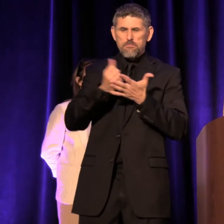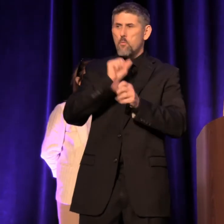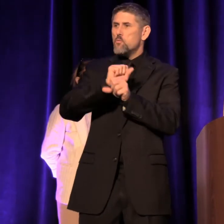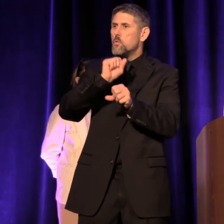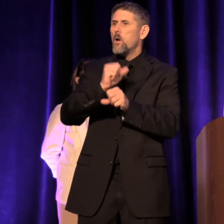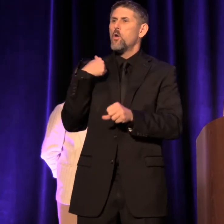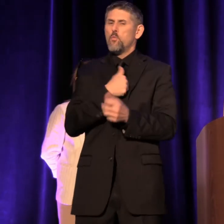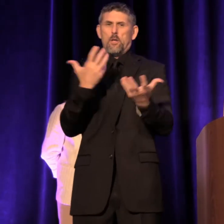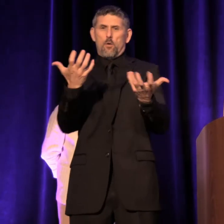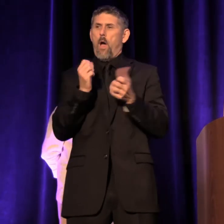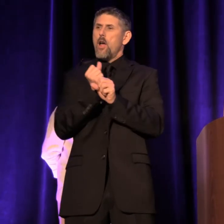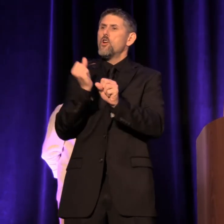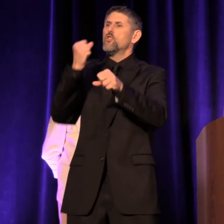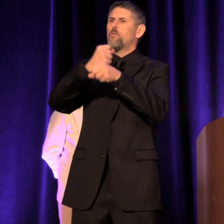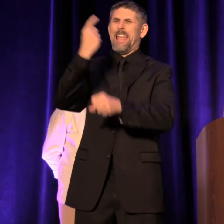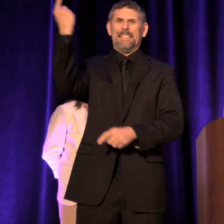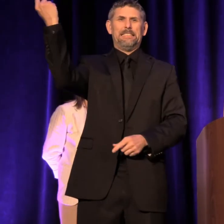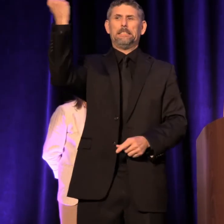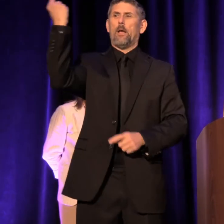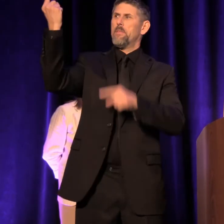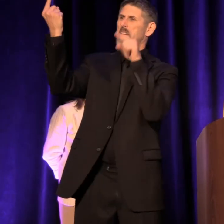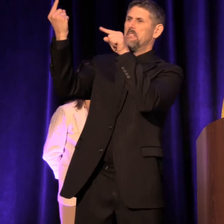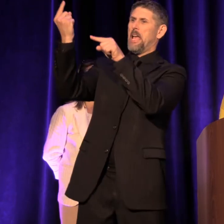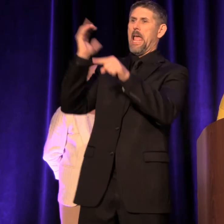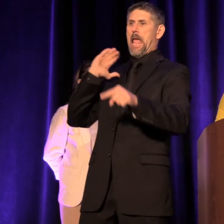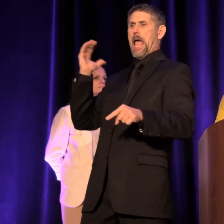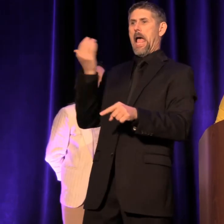we wanted to create something on our own."